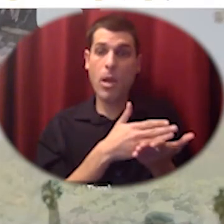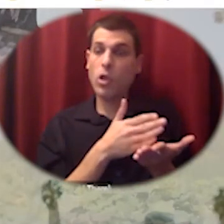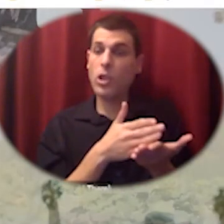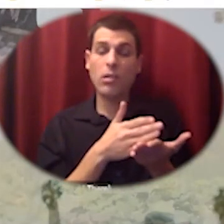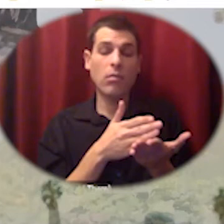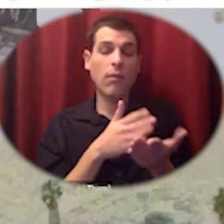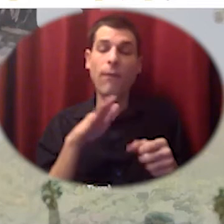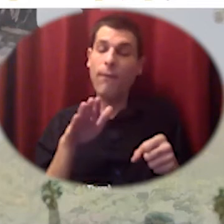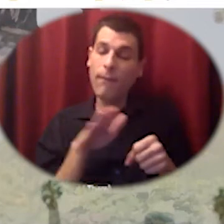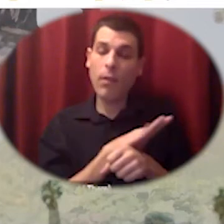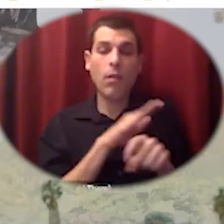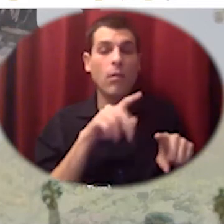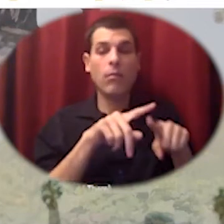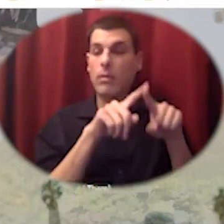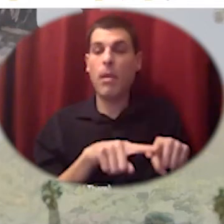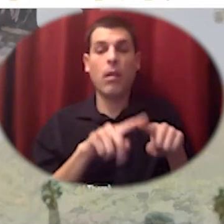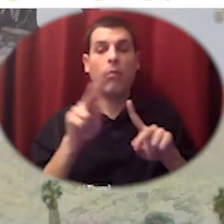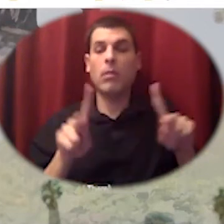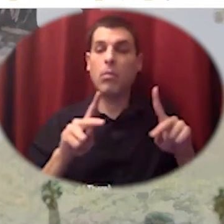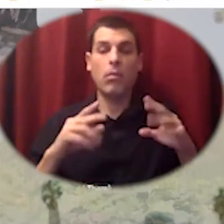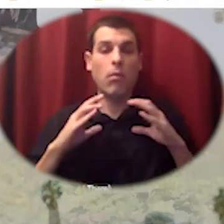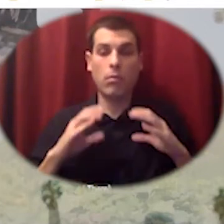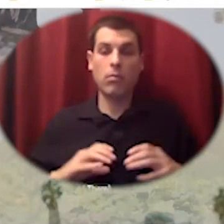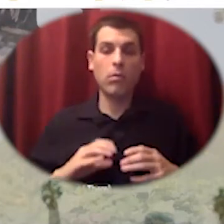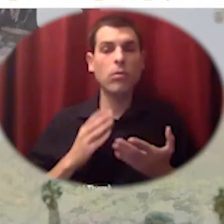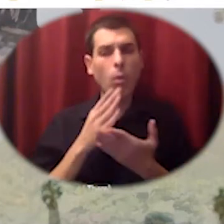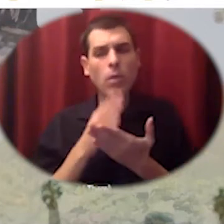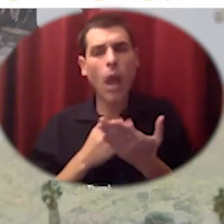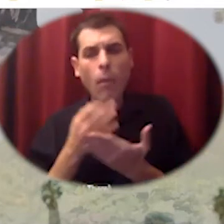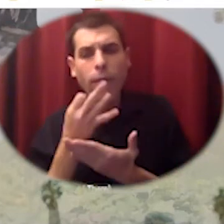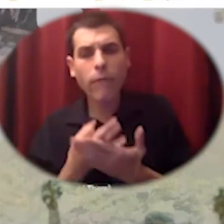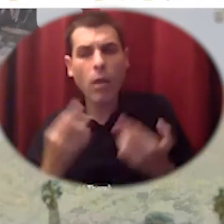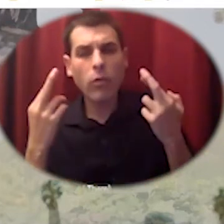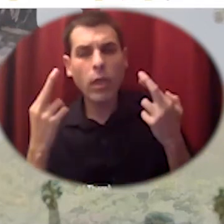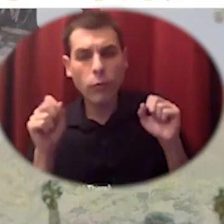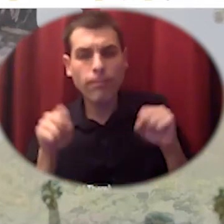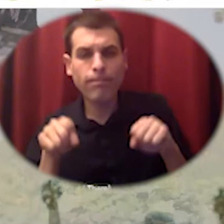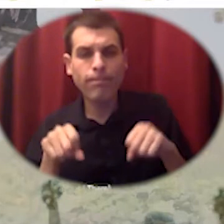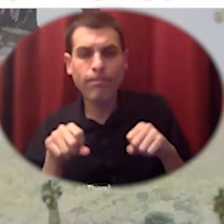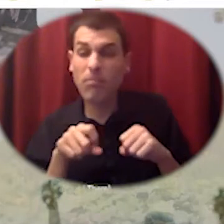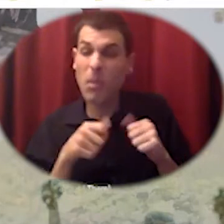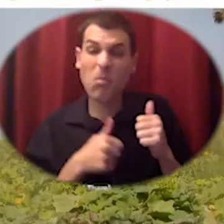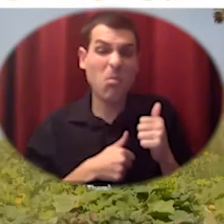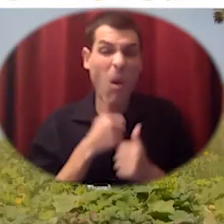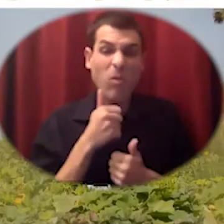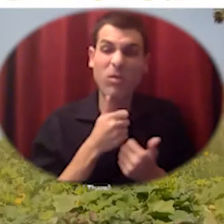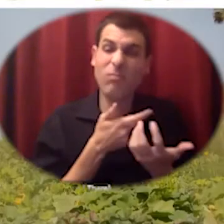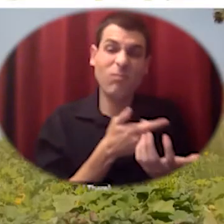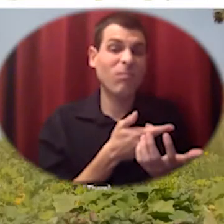organization they still do some fundraising and they're still relying on philanthropy